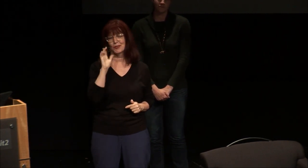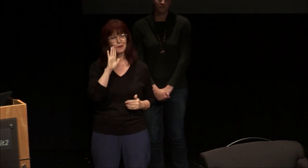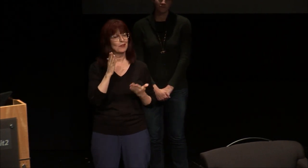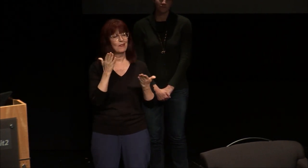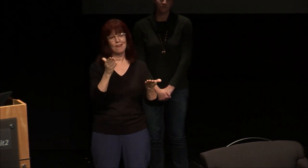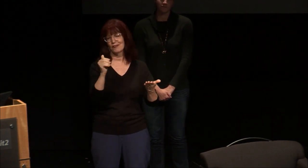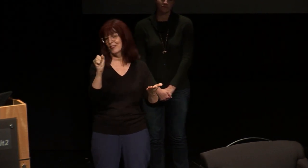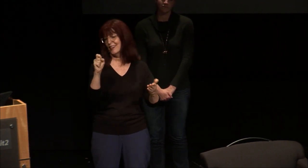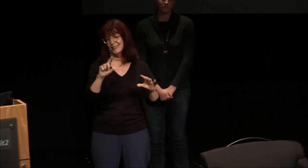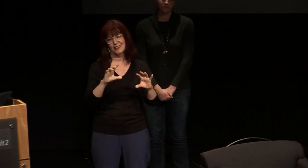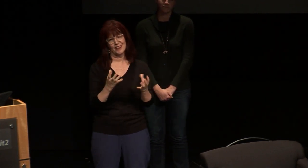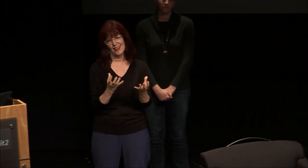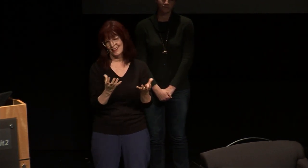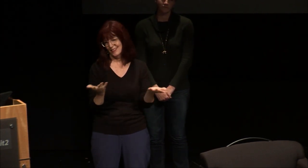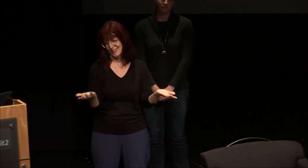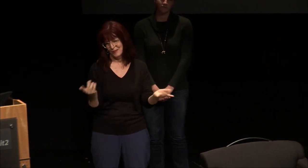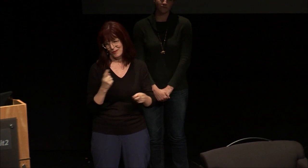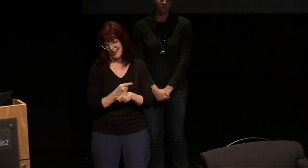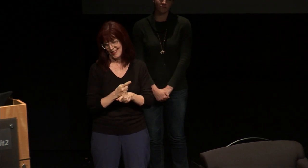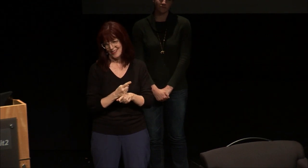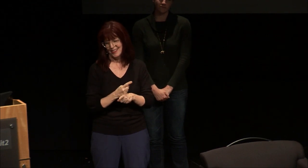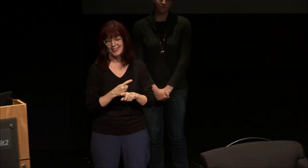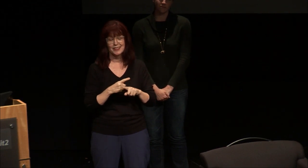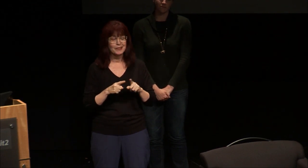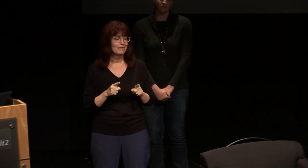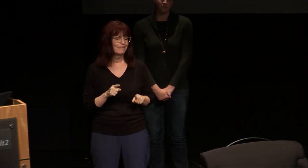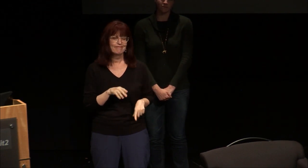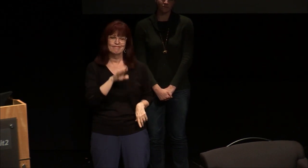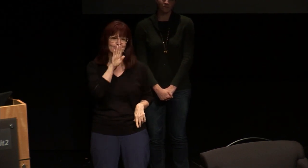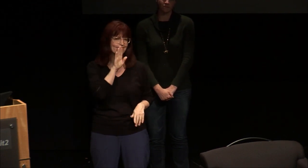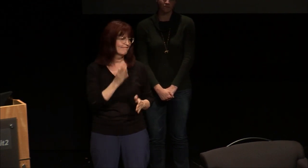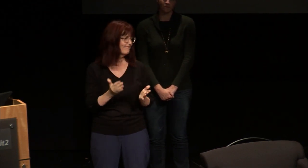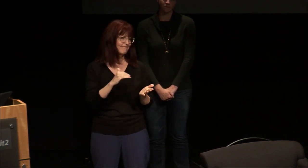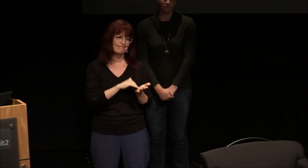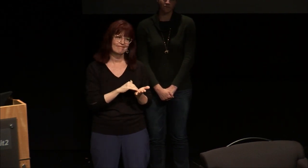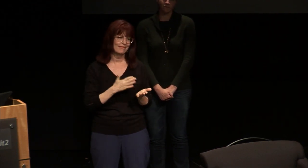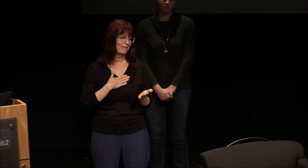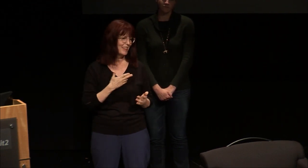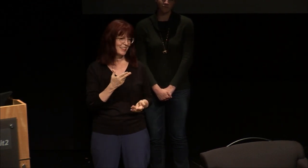high school they'll definitely have ASL as a class they're right but yet again I